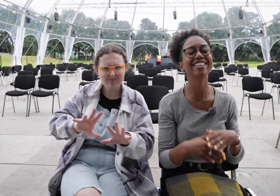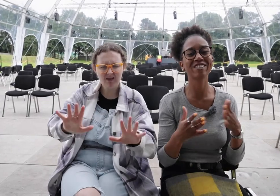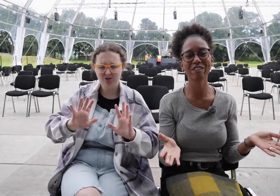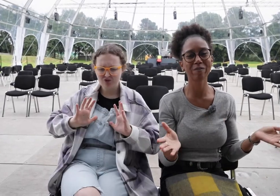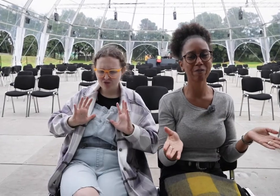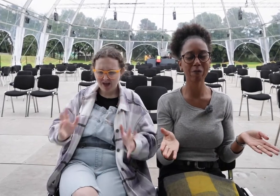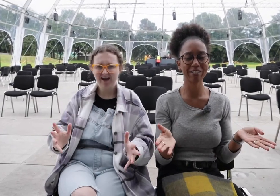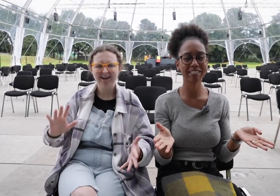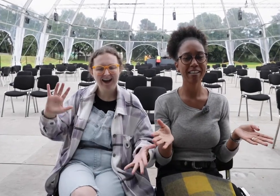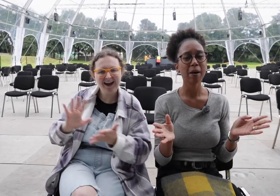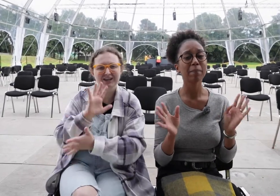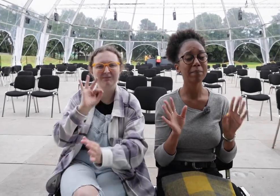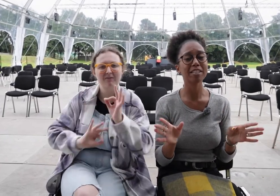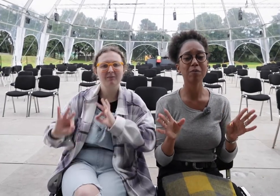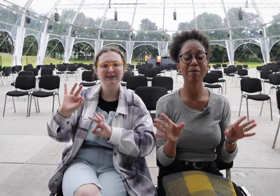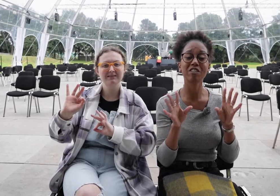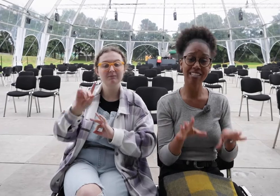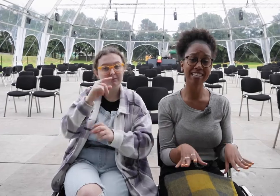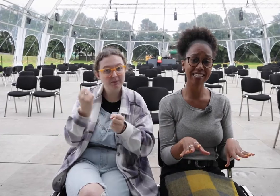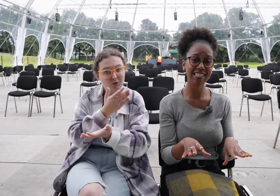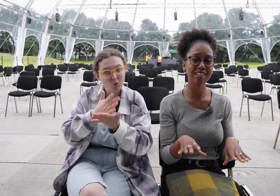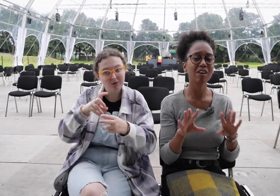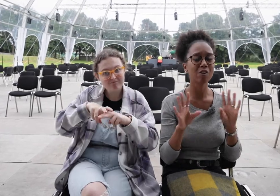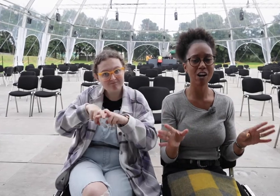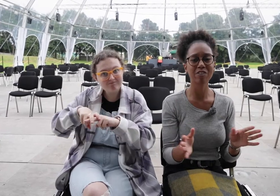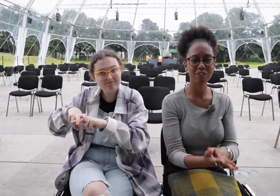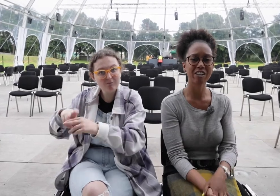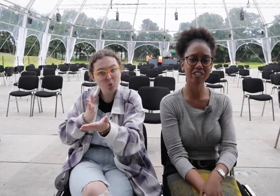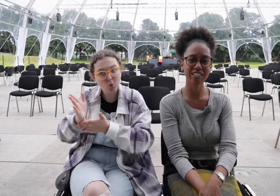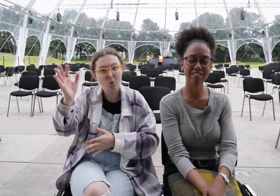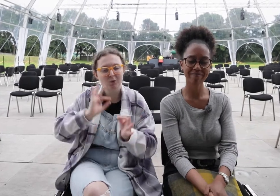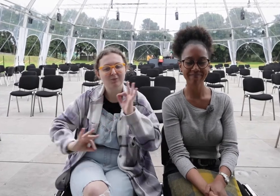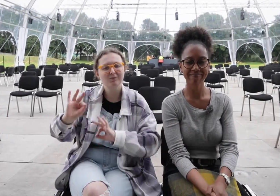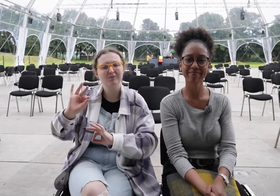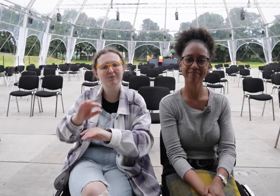enjoy the performance but please remember to stay seated throughout the duration.